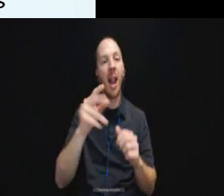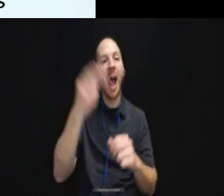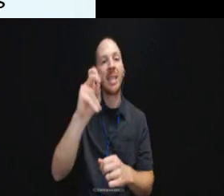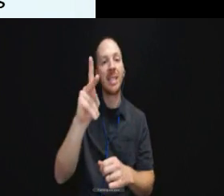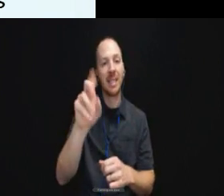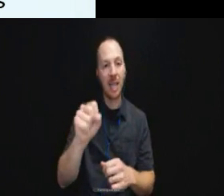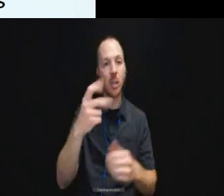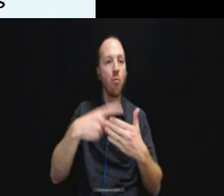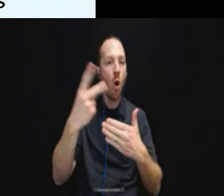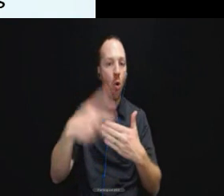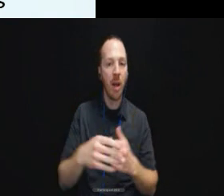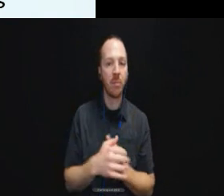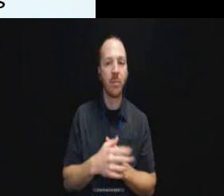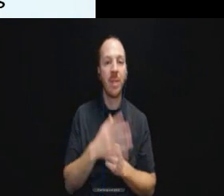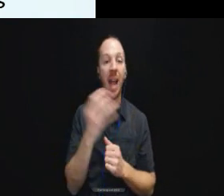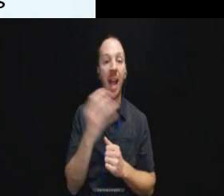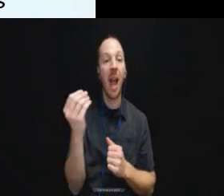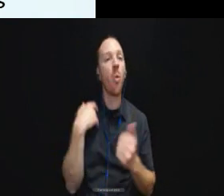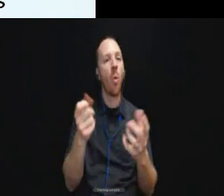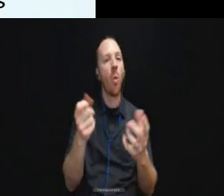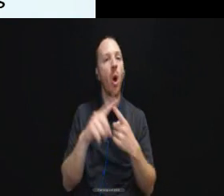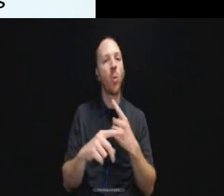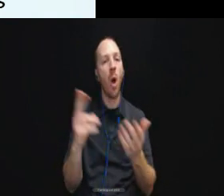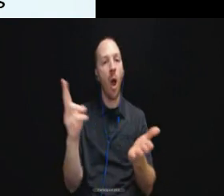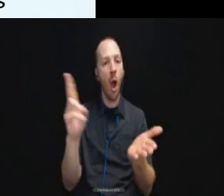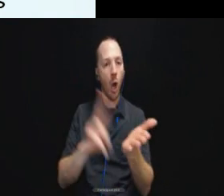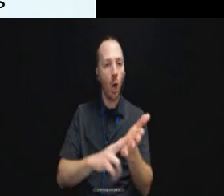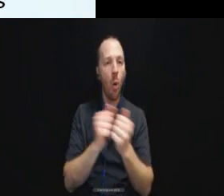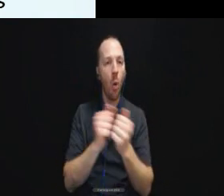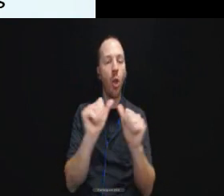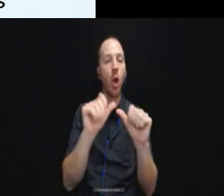And we want to contract with interpreting agencies to make sure we are getting people